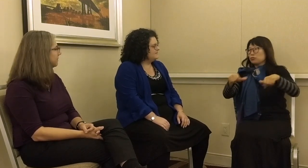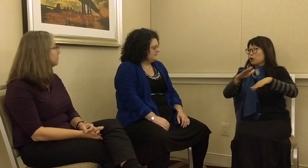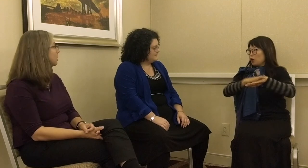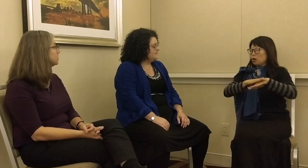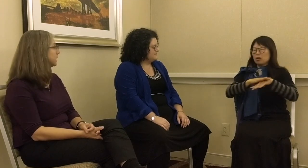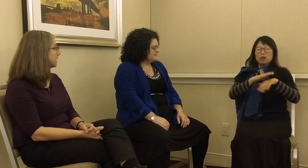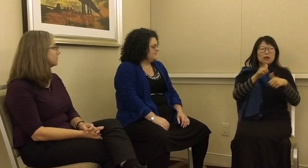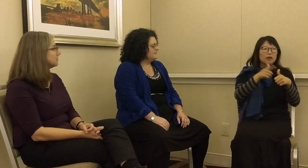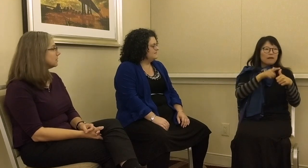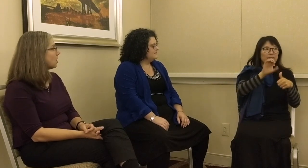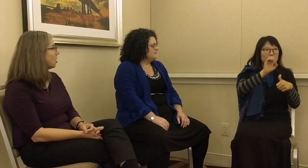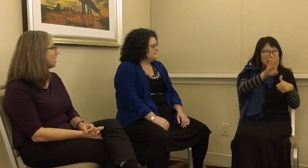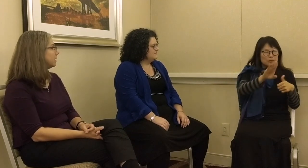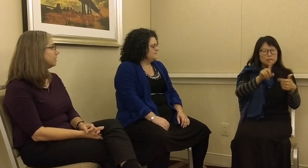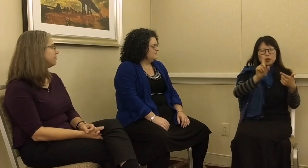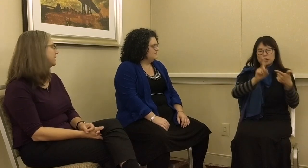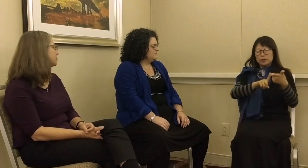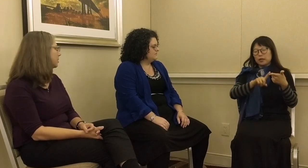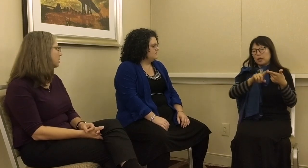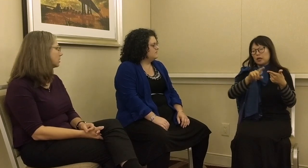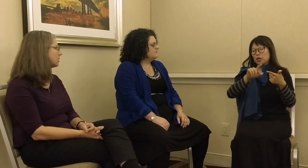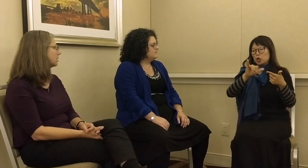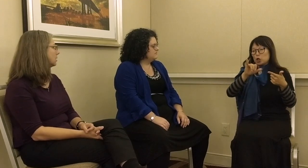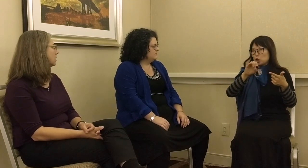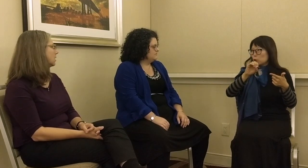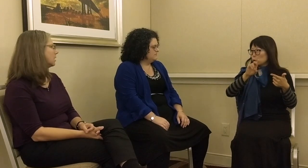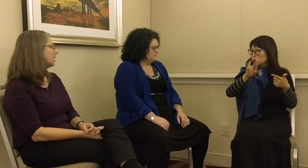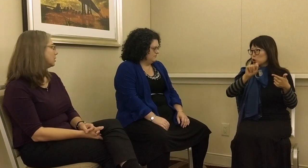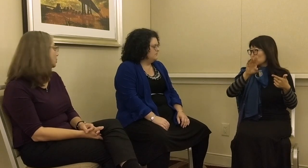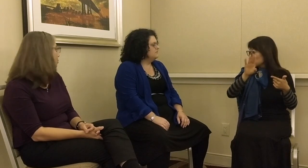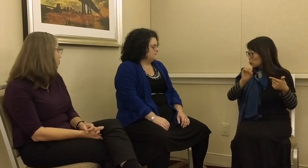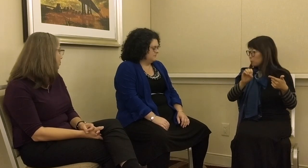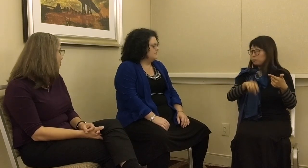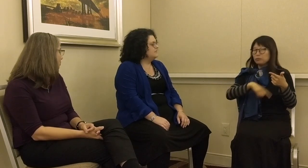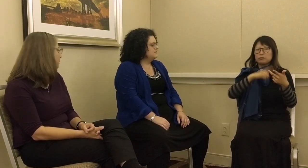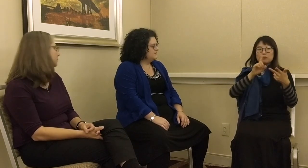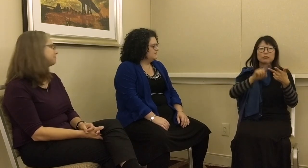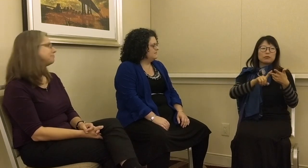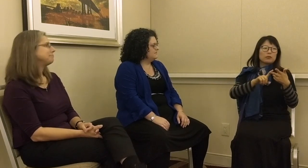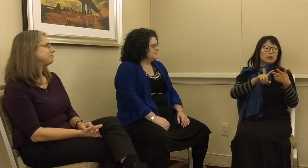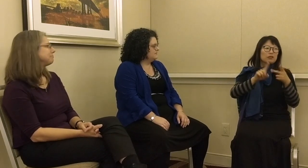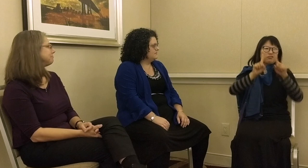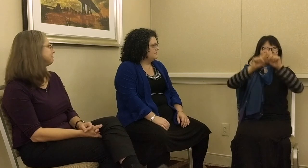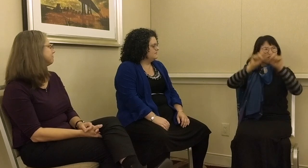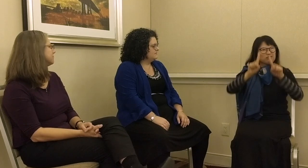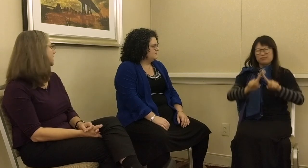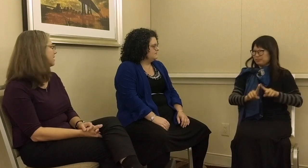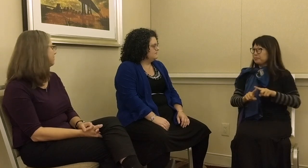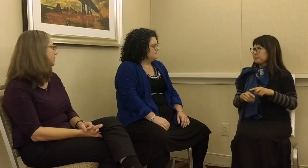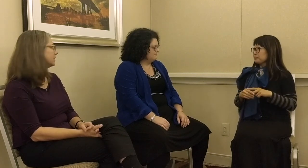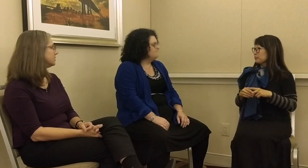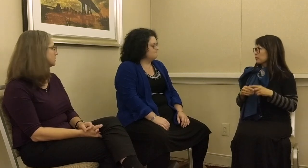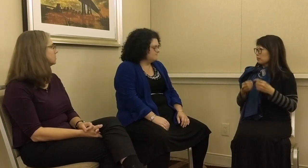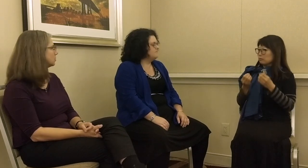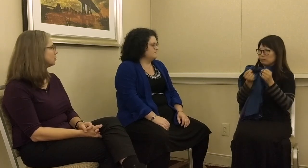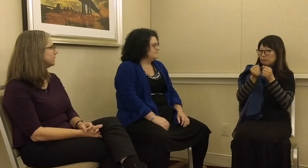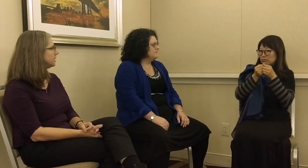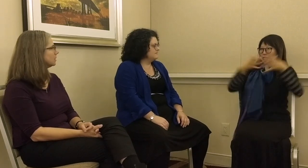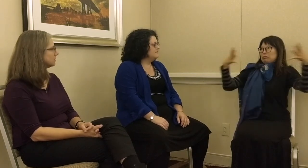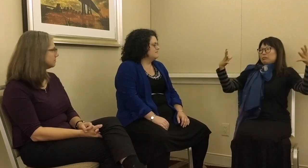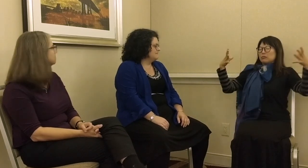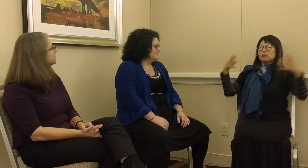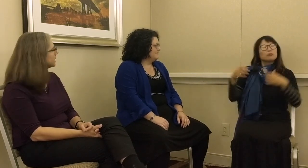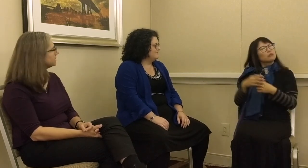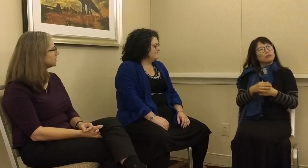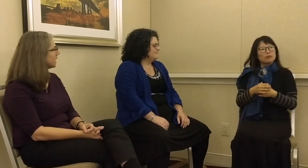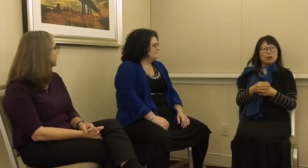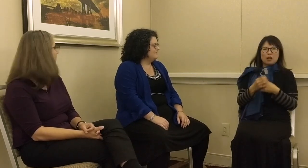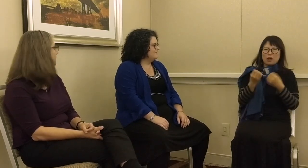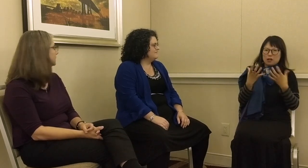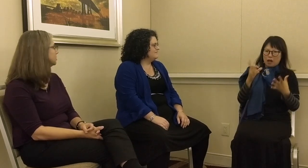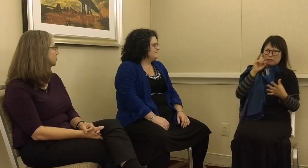and then posting it on Facebook, YouTube, and various social media sites. It seems to